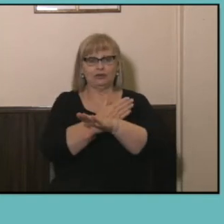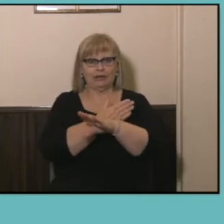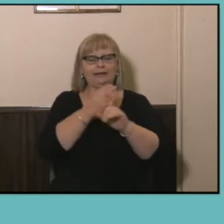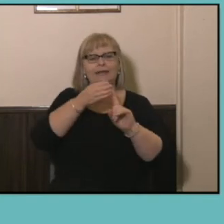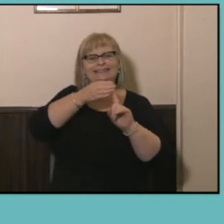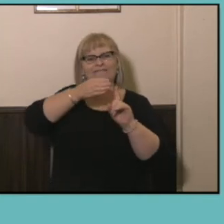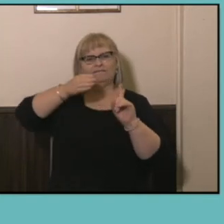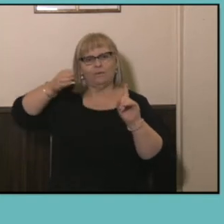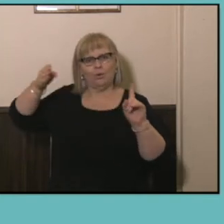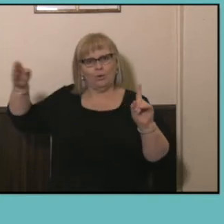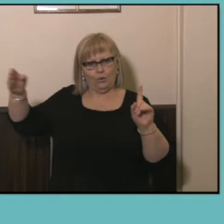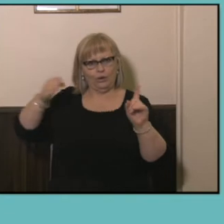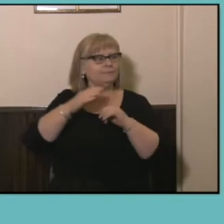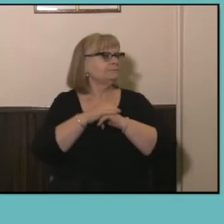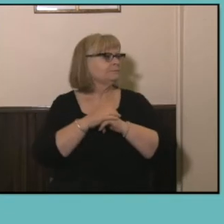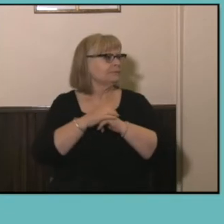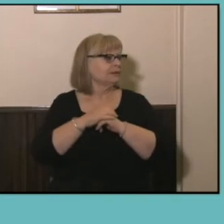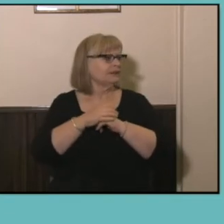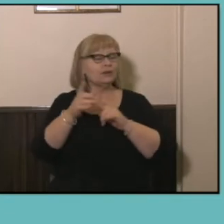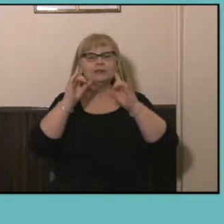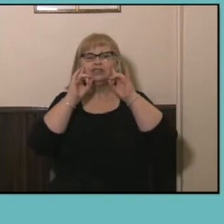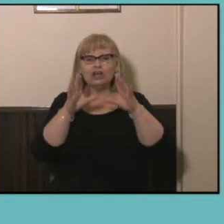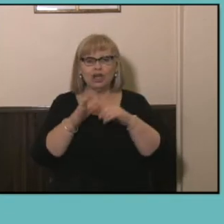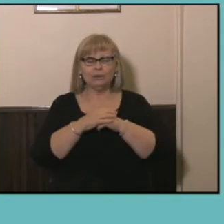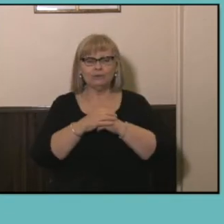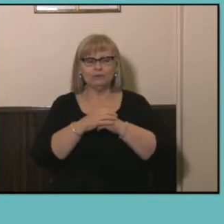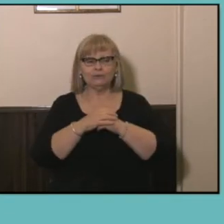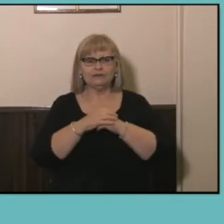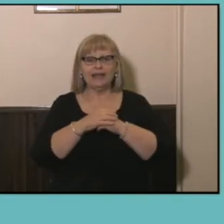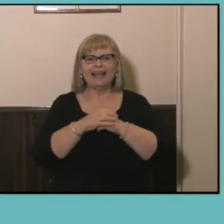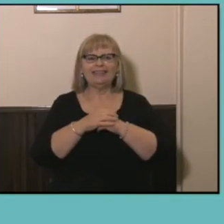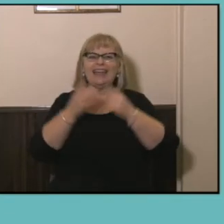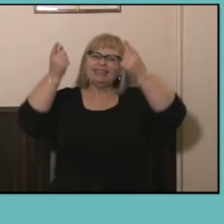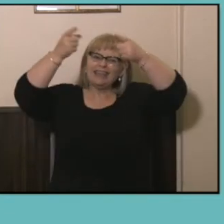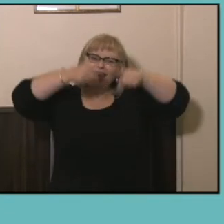throughout. So what this shows us is that the average for each five year age group,